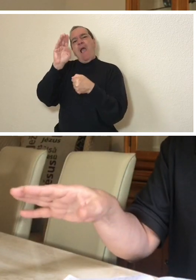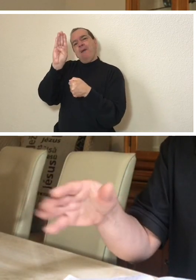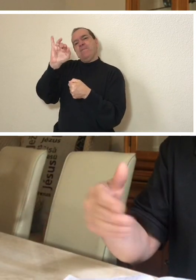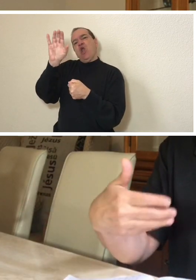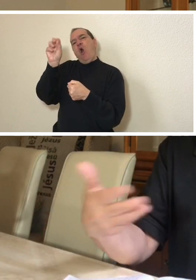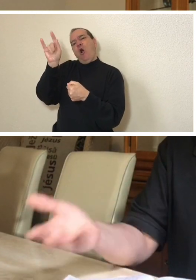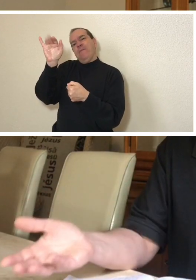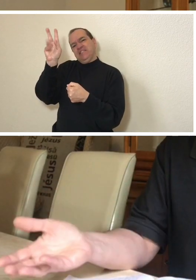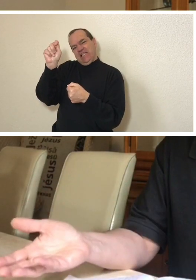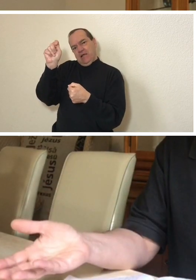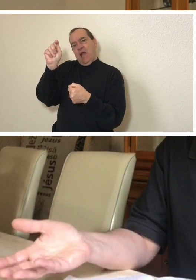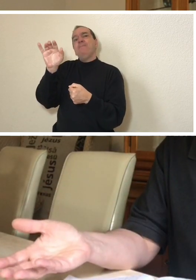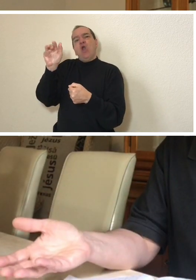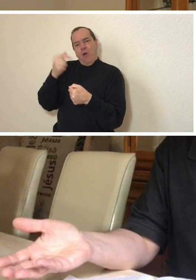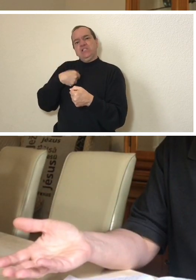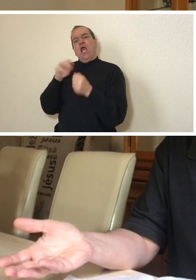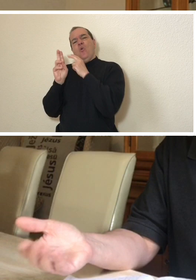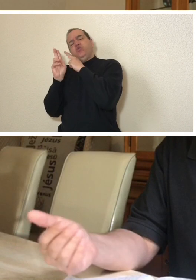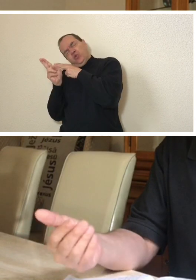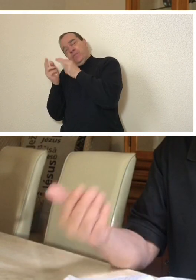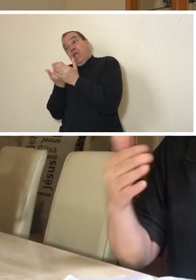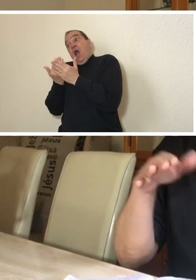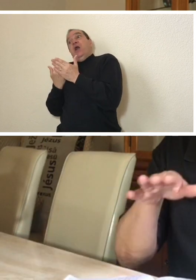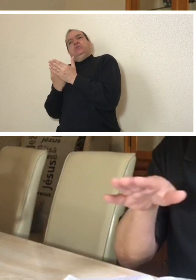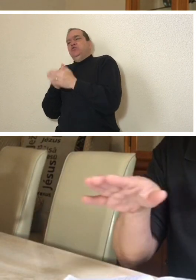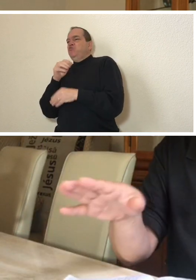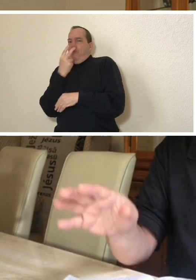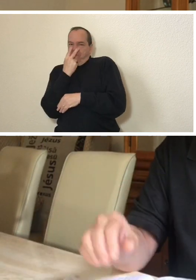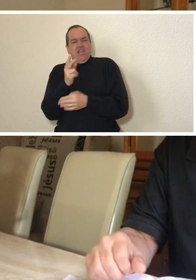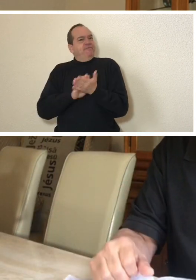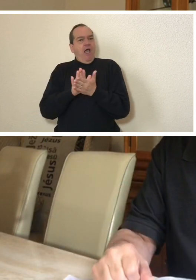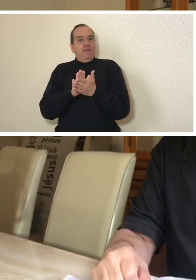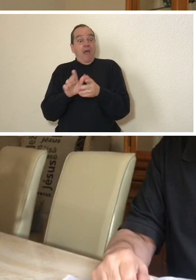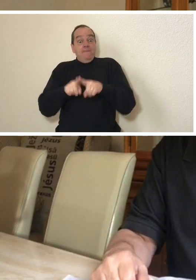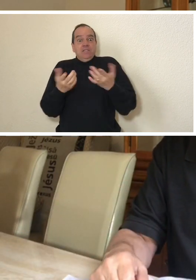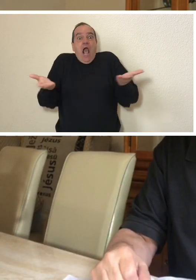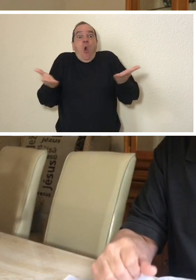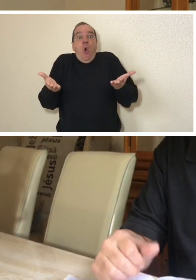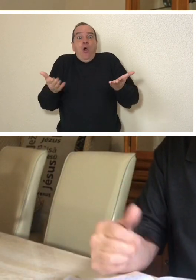completely lucid. So, I saw the people in the hallway,